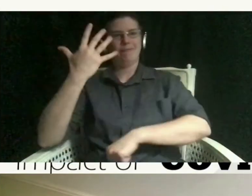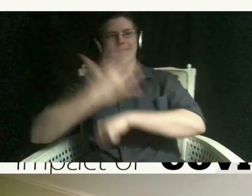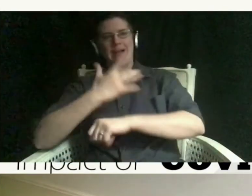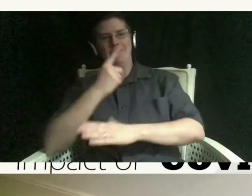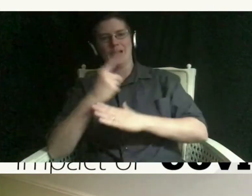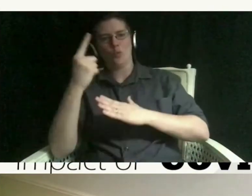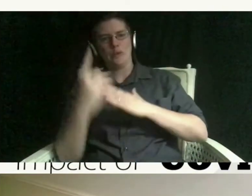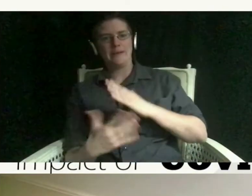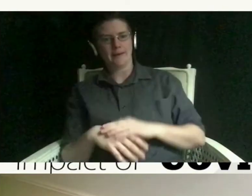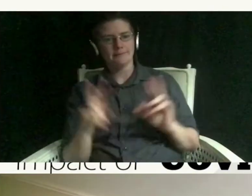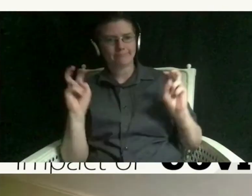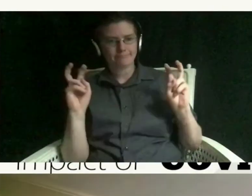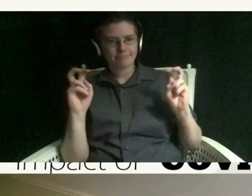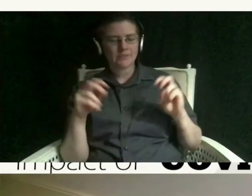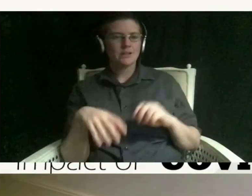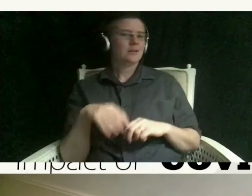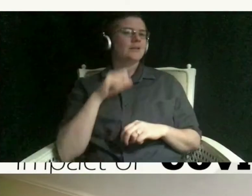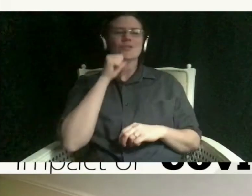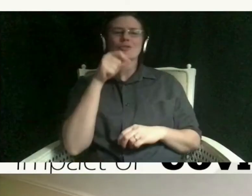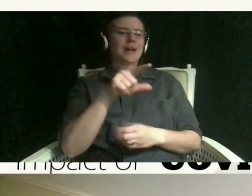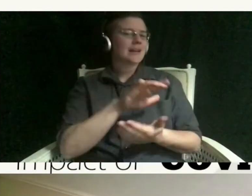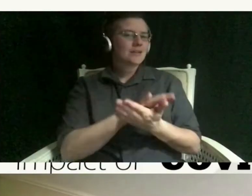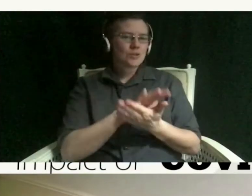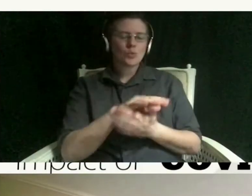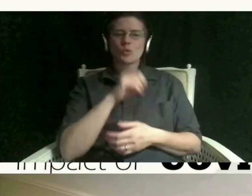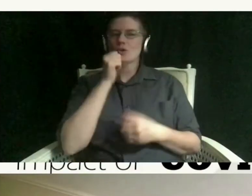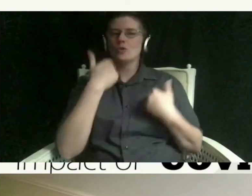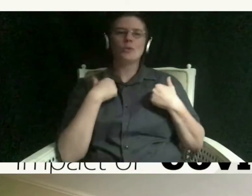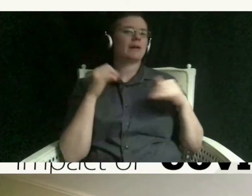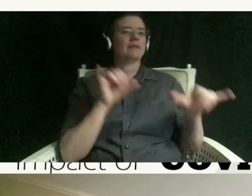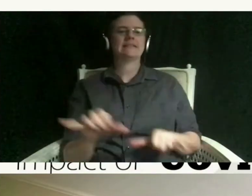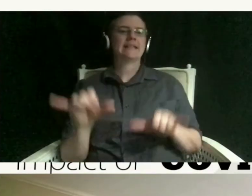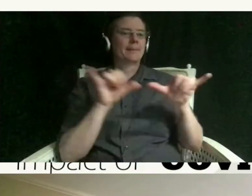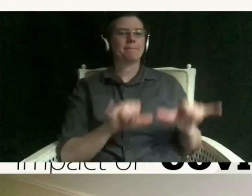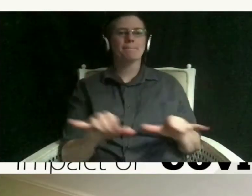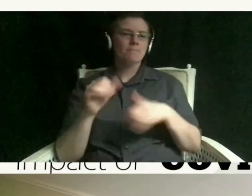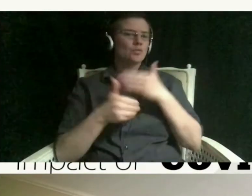school you don't have to necessarily have the same routines and depending on what school is